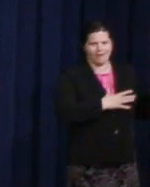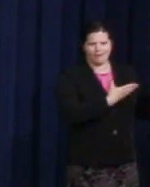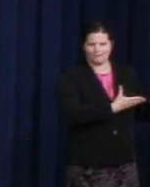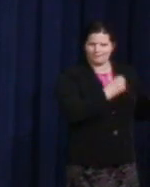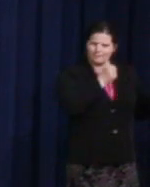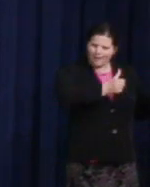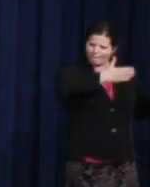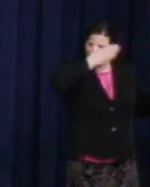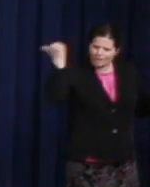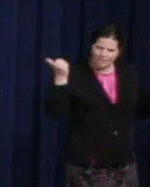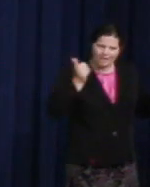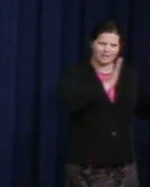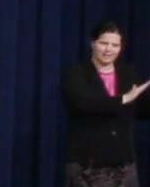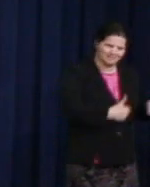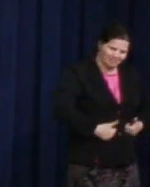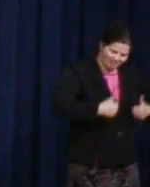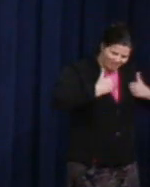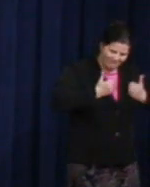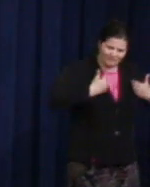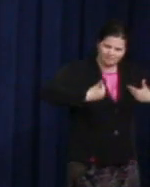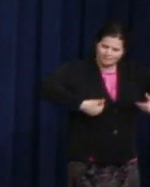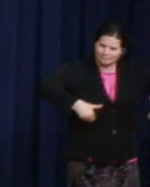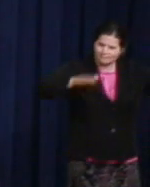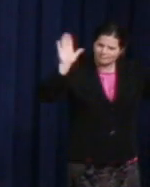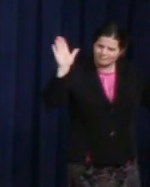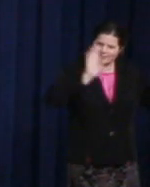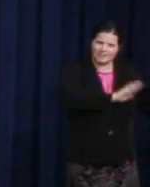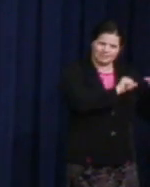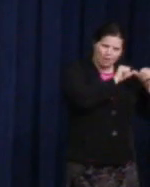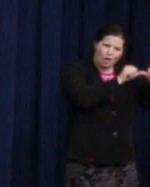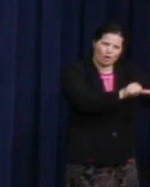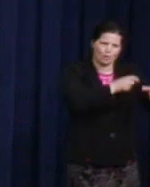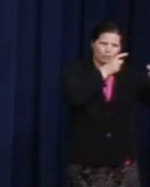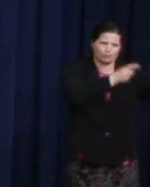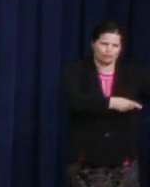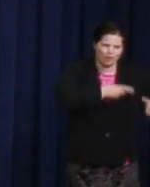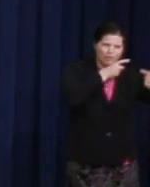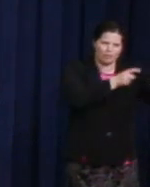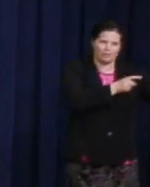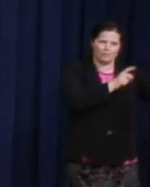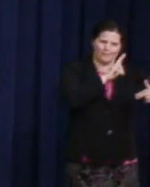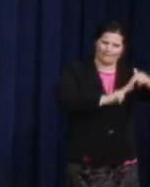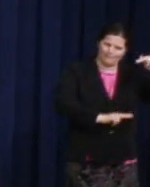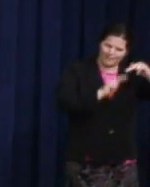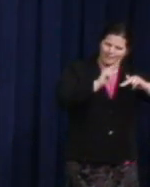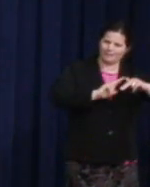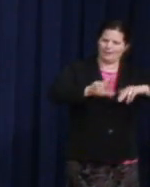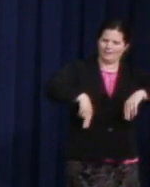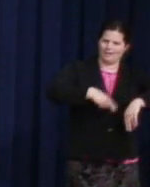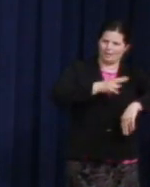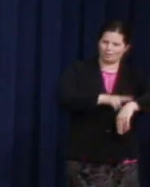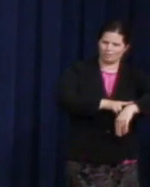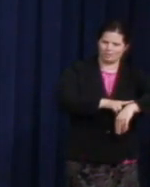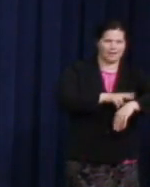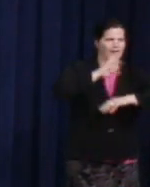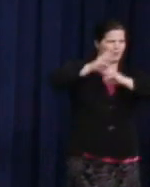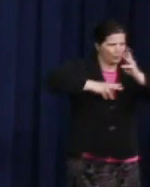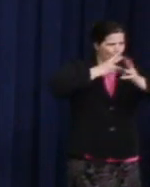Milk, who gave his life in ongoing struggle to build a nation and a world community